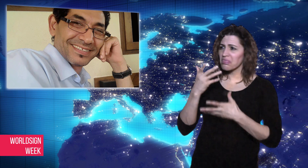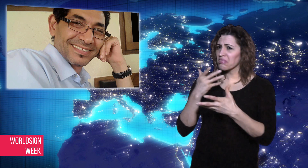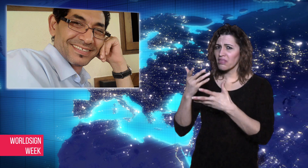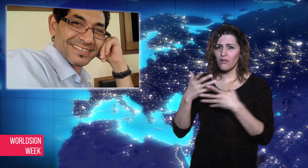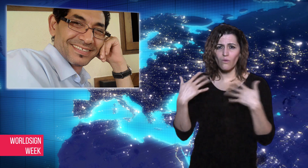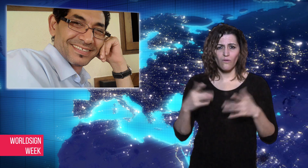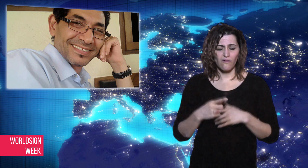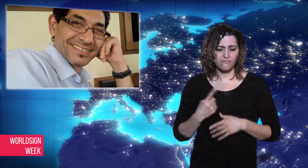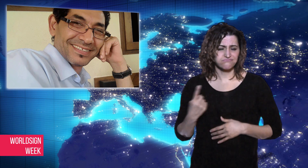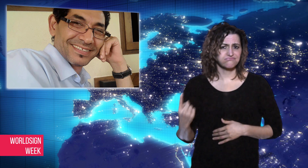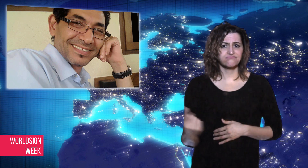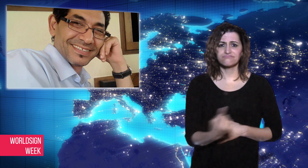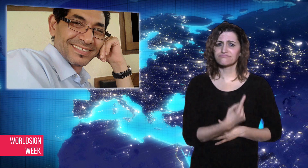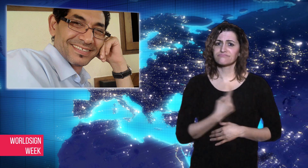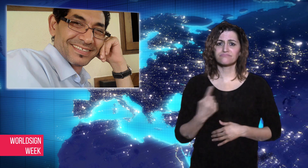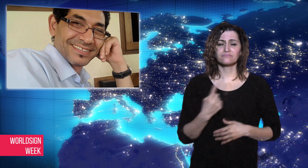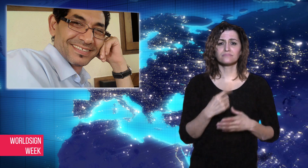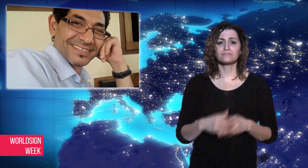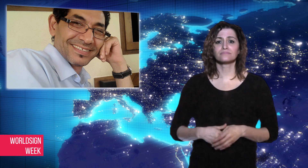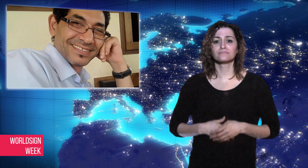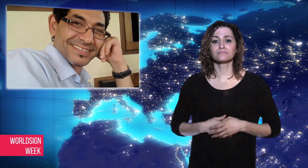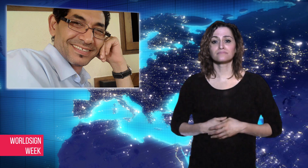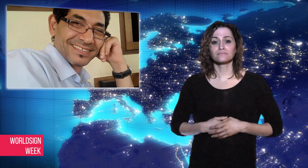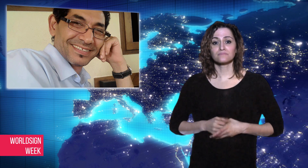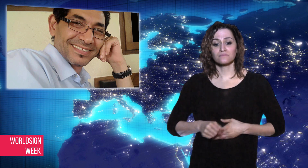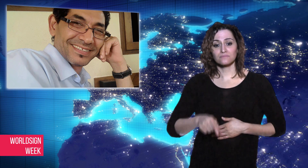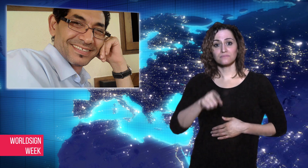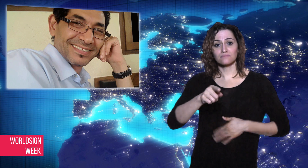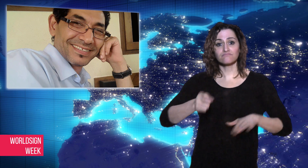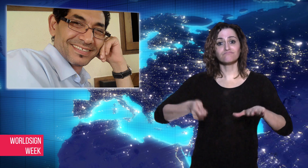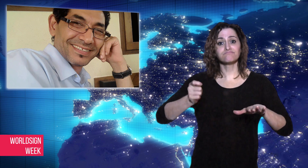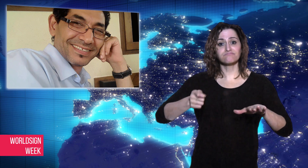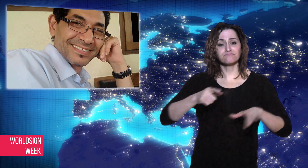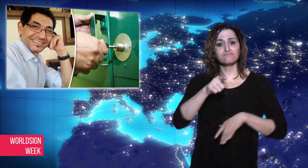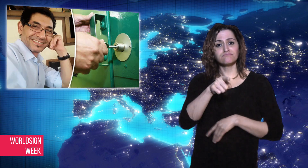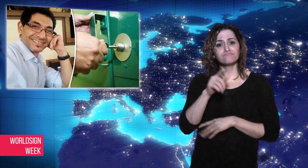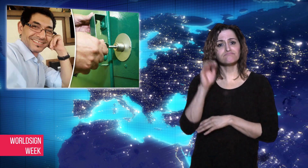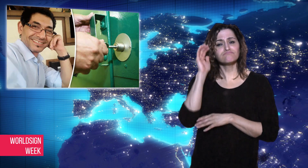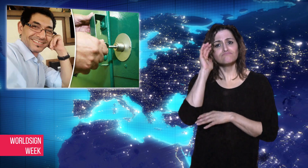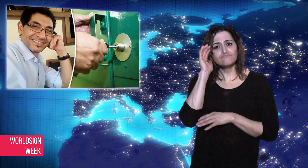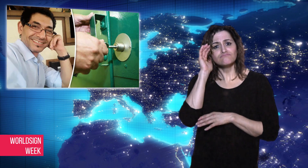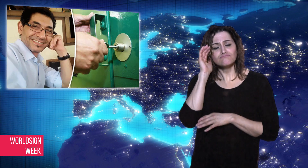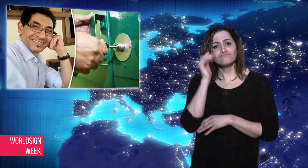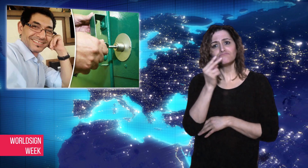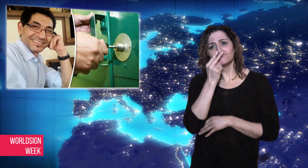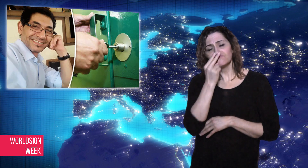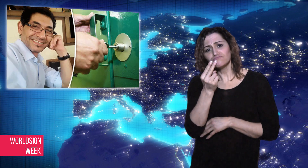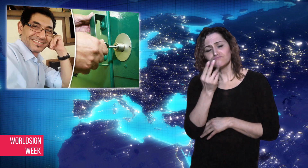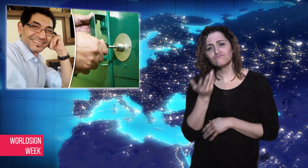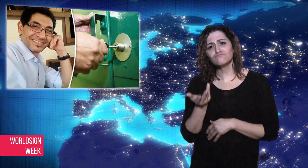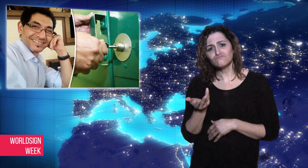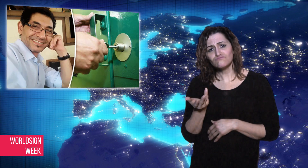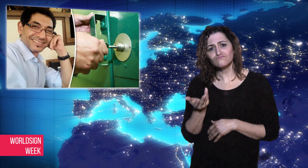judge agreed and reduced his